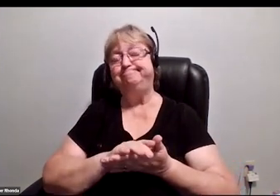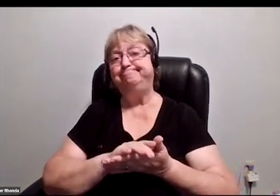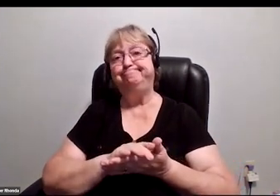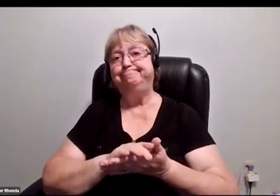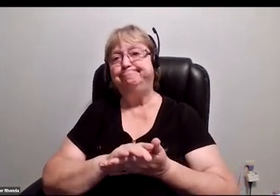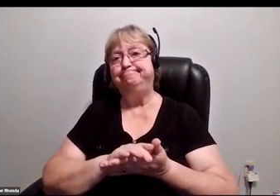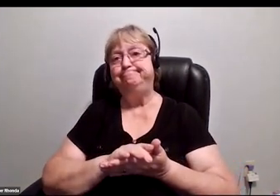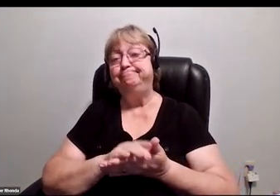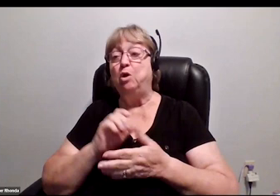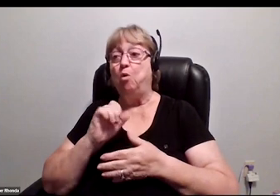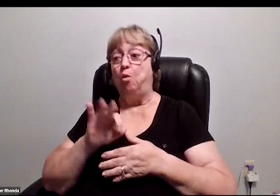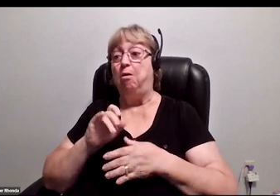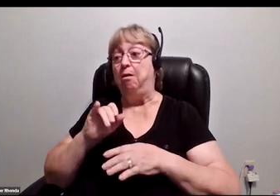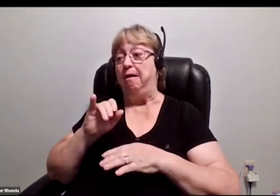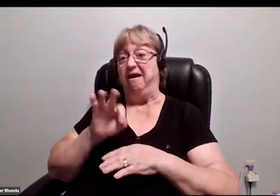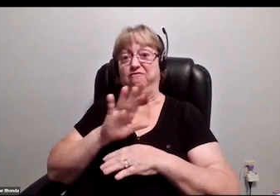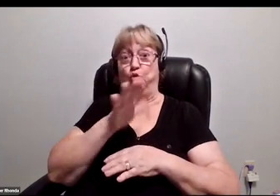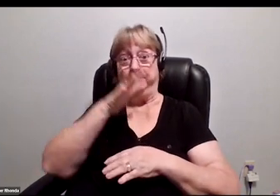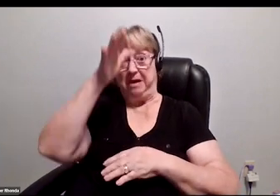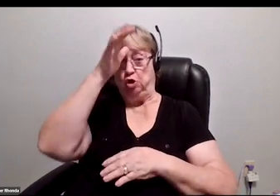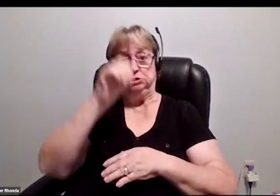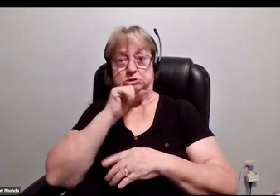also didn't go to school or if you come from a broken home.